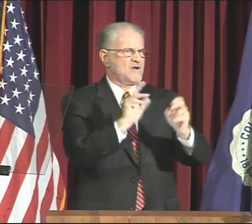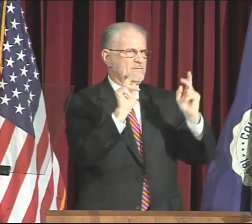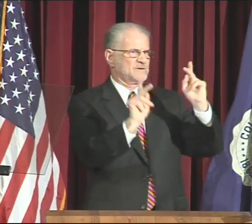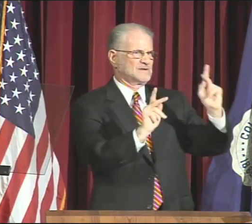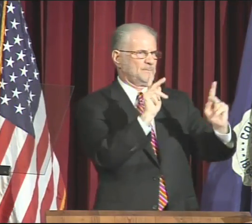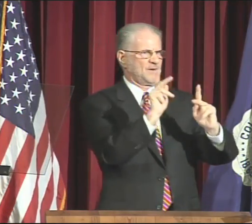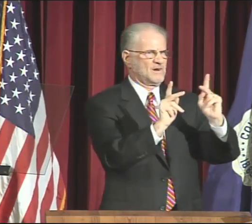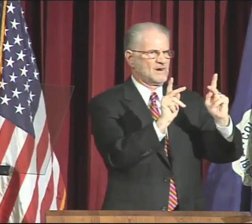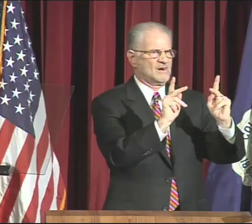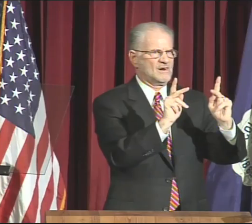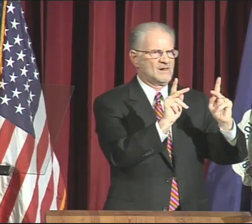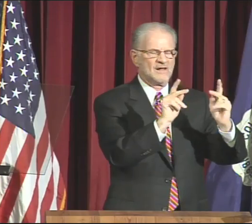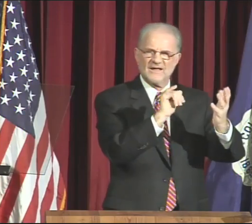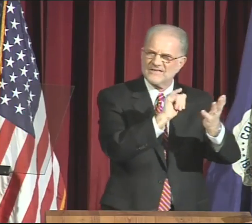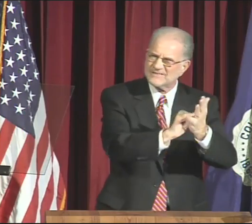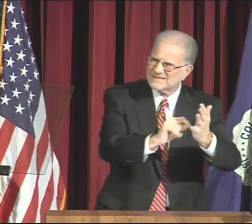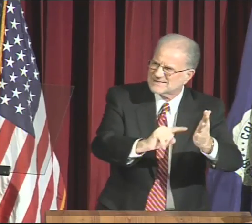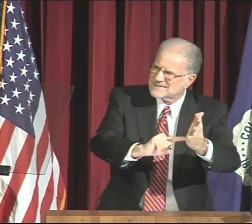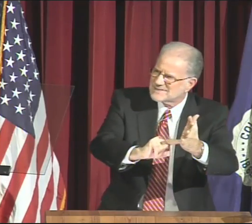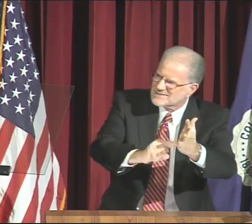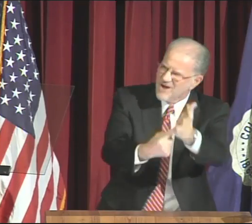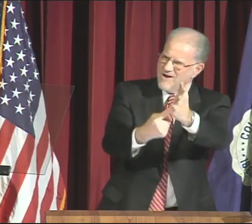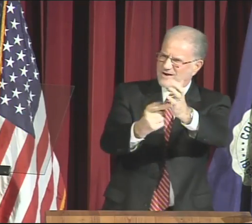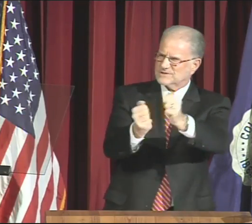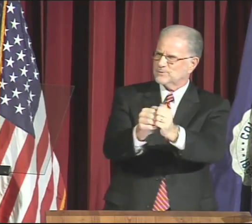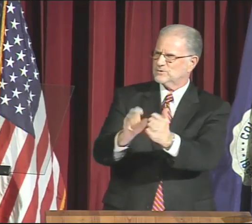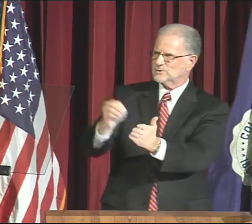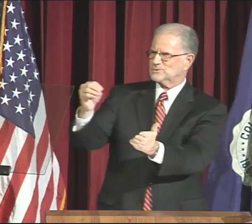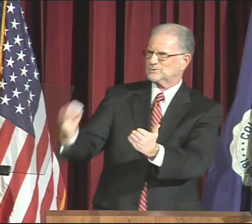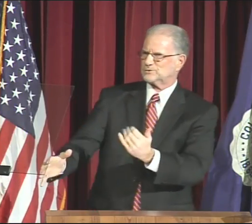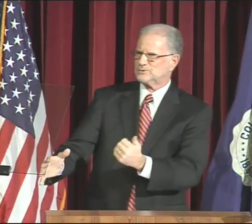for President that my focus will be on people.